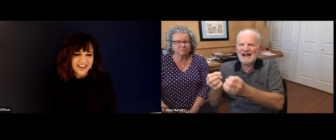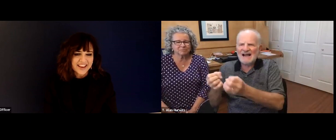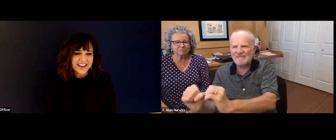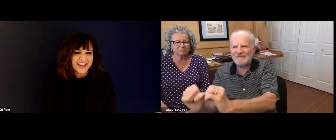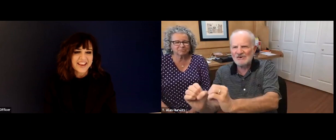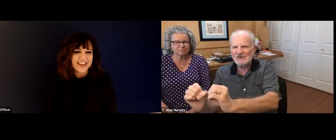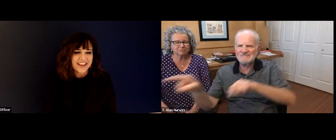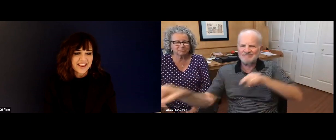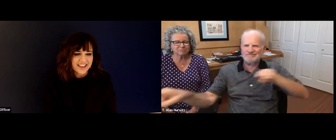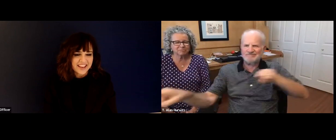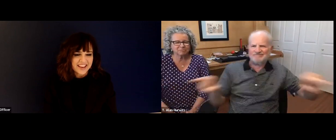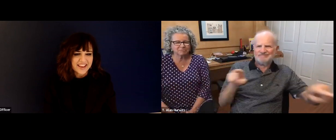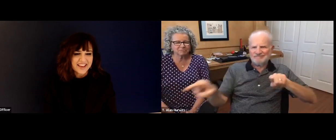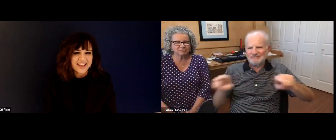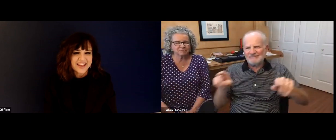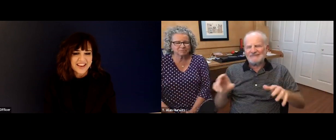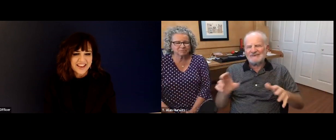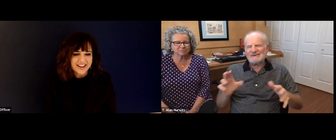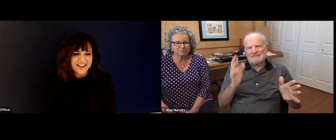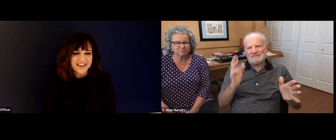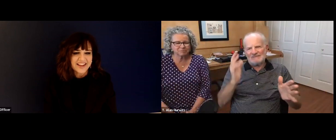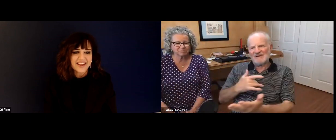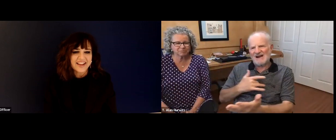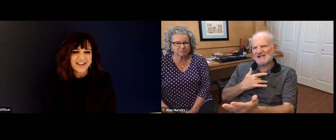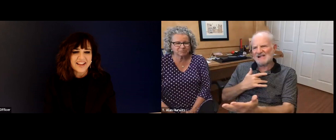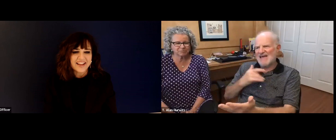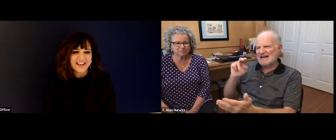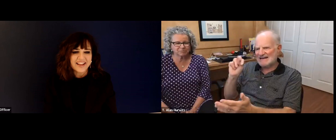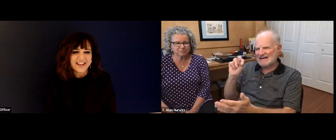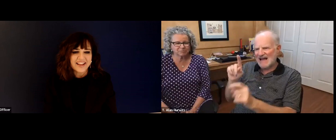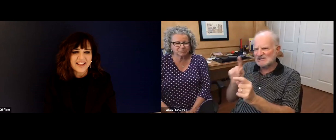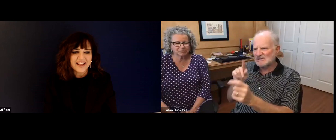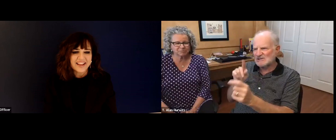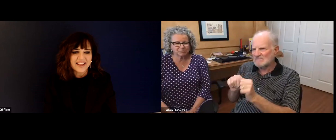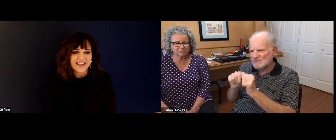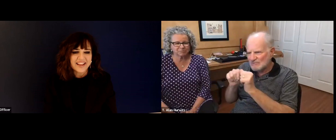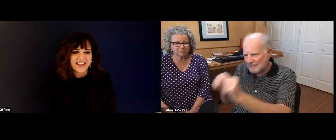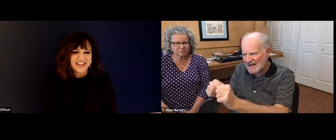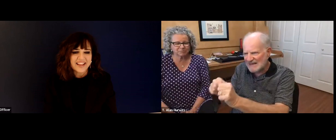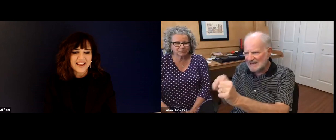social work degree already, so they didn't see the need for another one. They didn't they thought, you know, it's